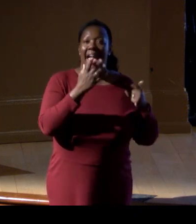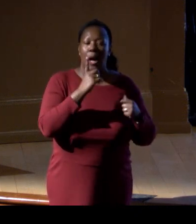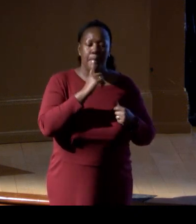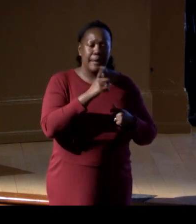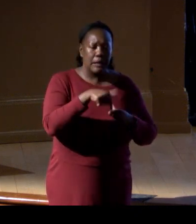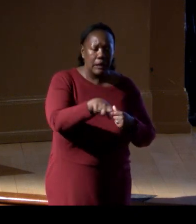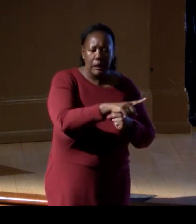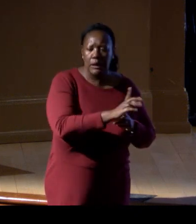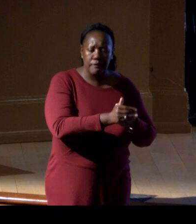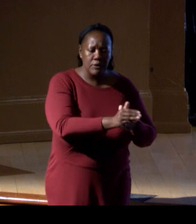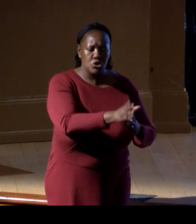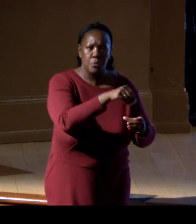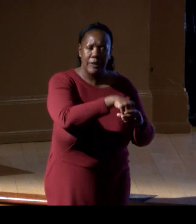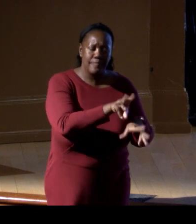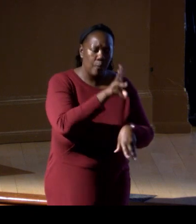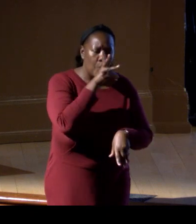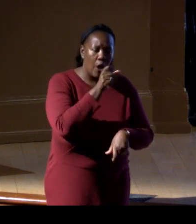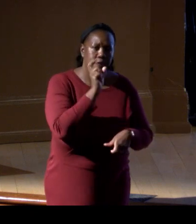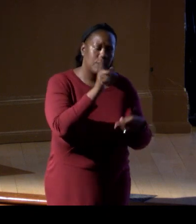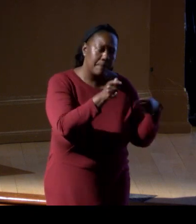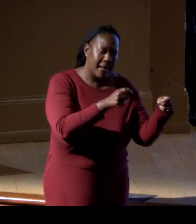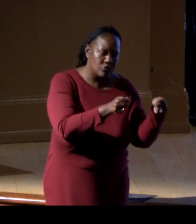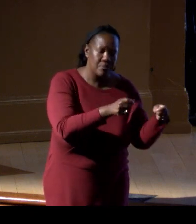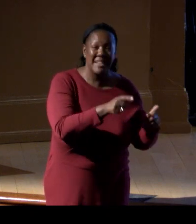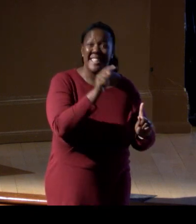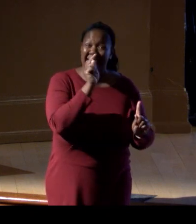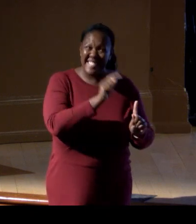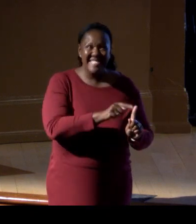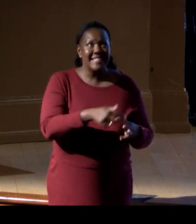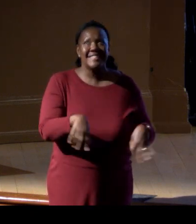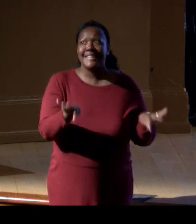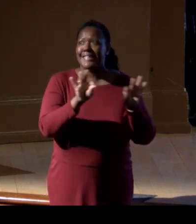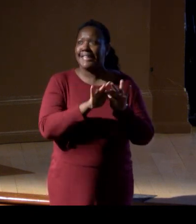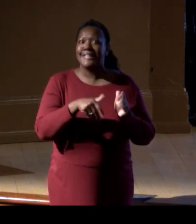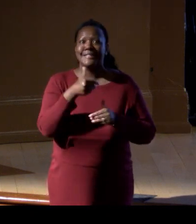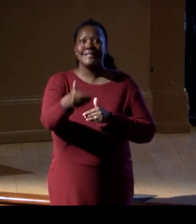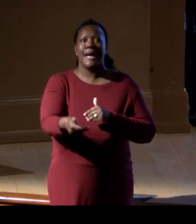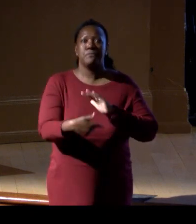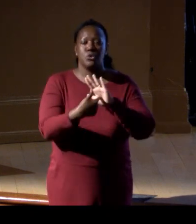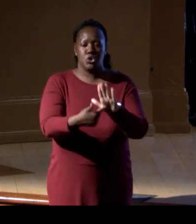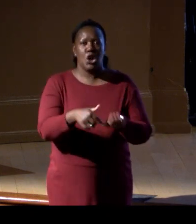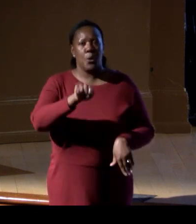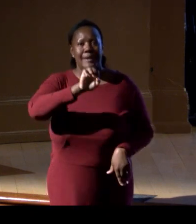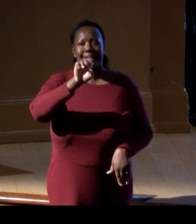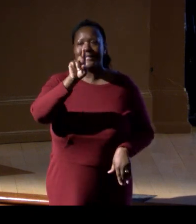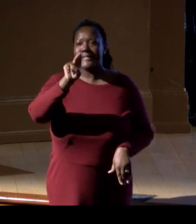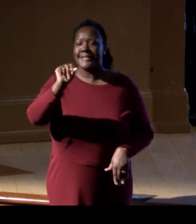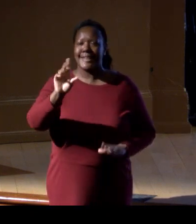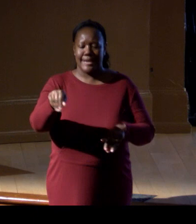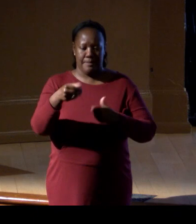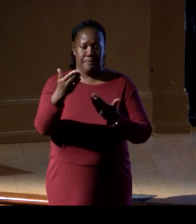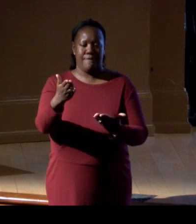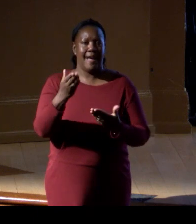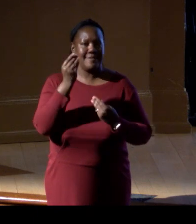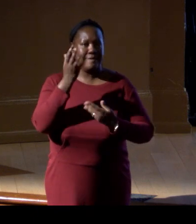This is a key step towards showing that eDNA can give us the information we need similar to our traditional surveys,